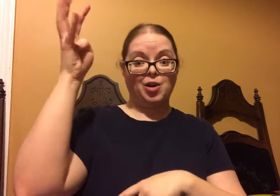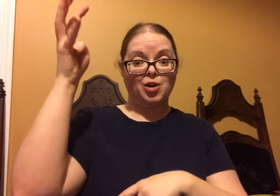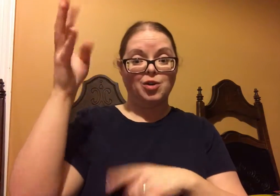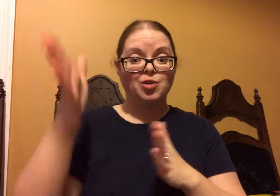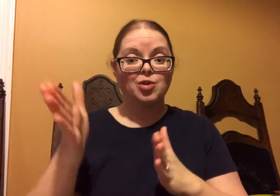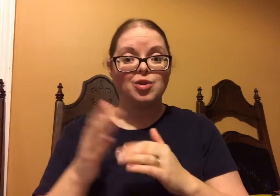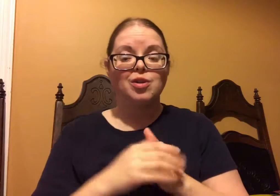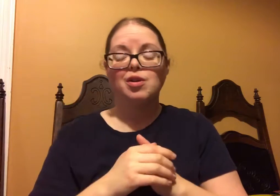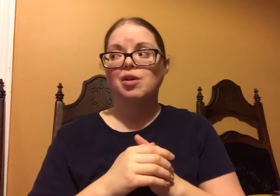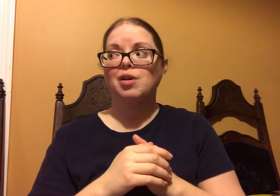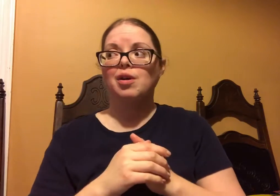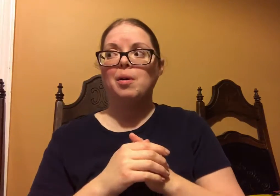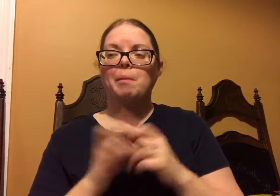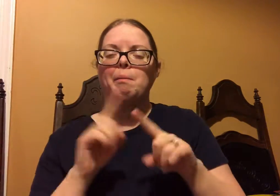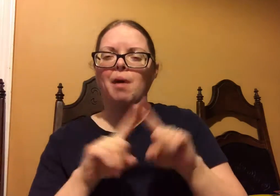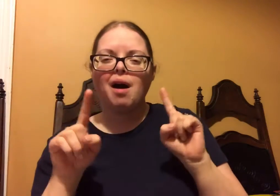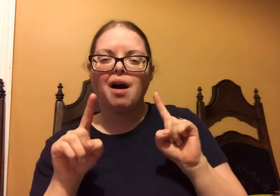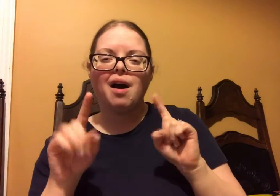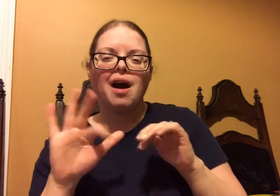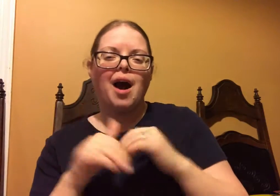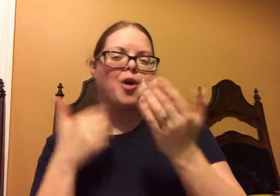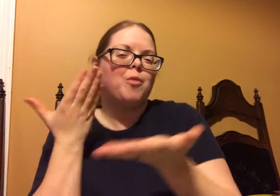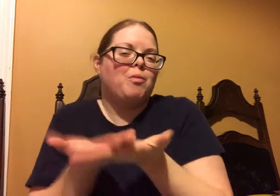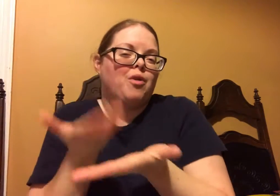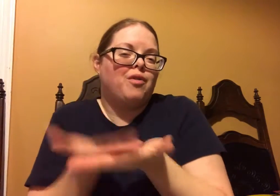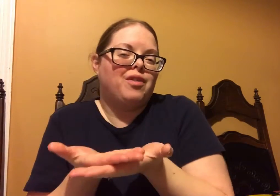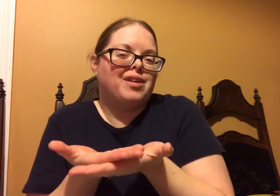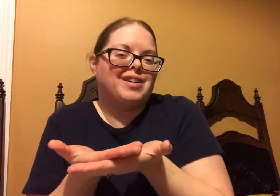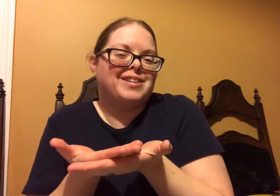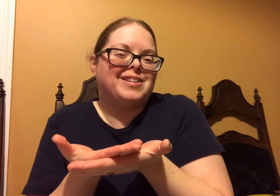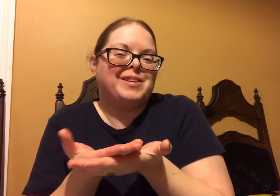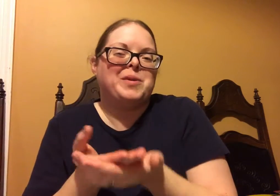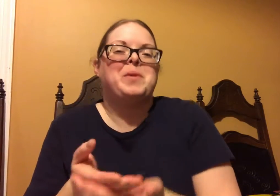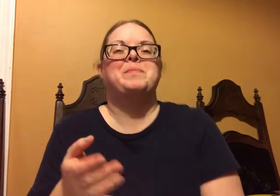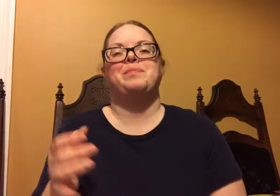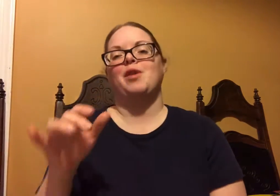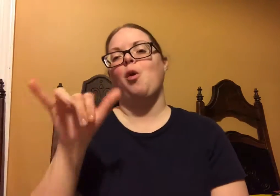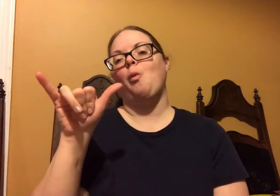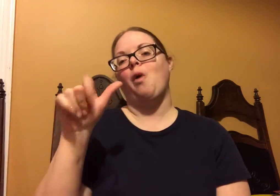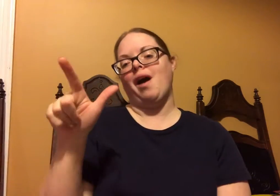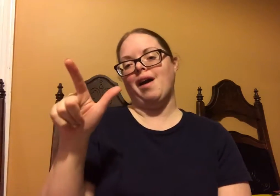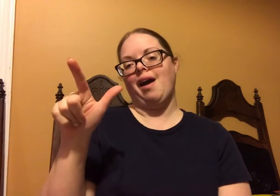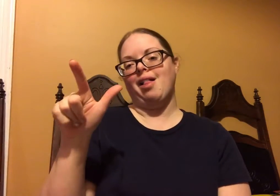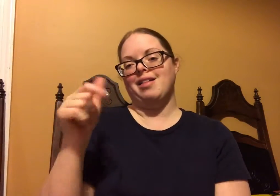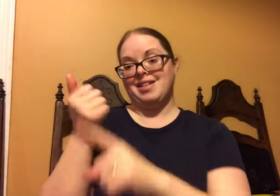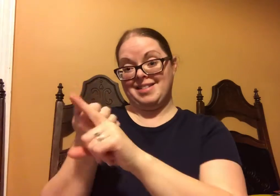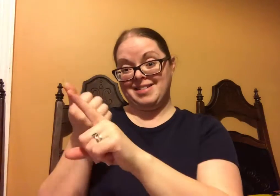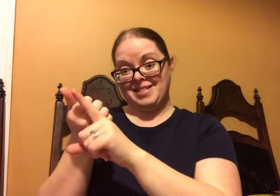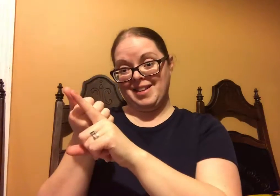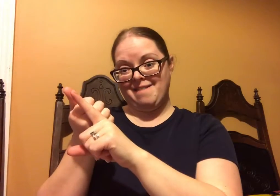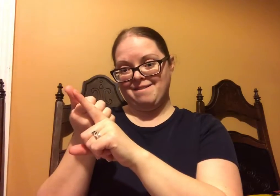They're the top inventor, but how do you prove that their oils are good?